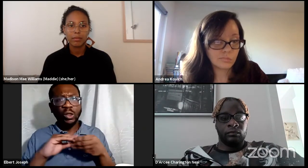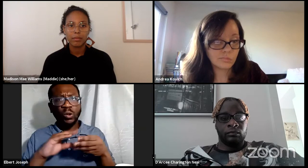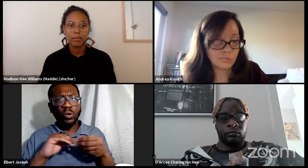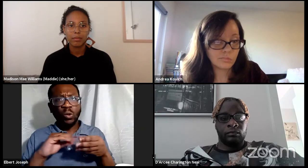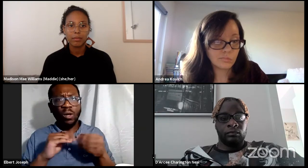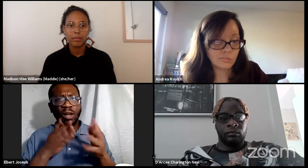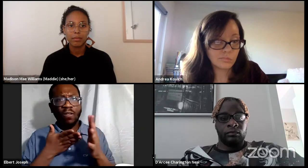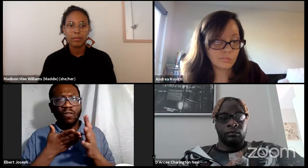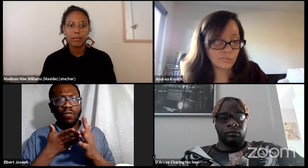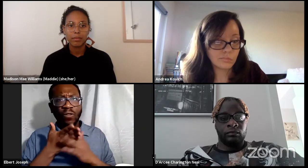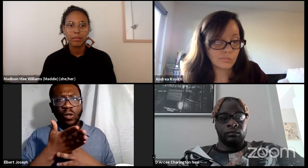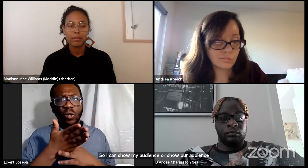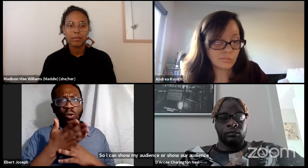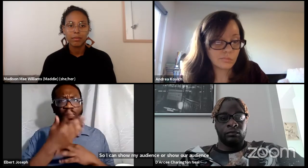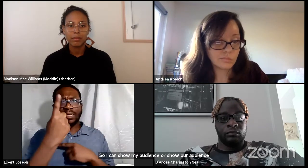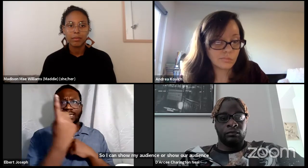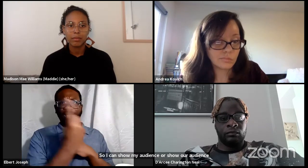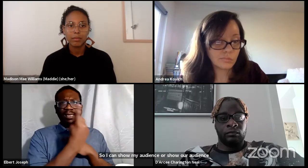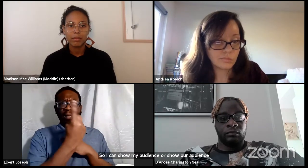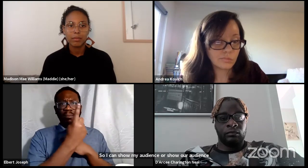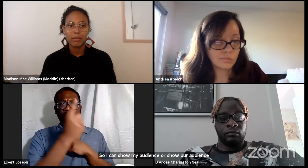That actor is telling a story